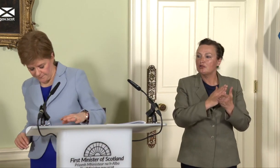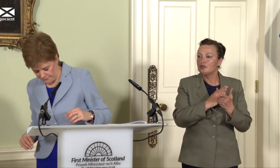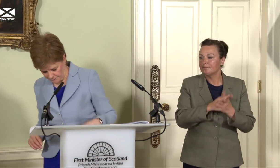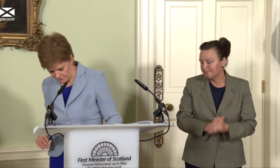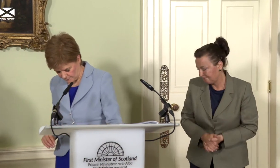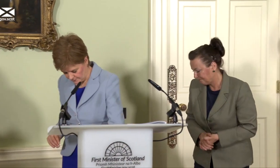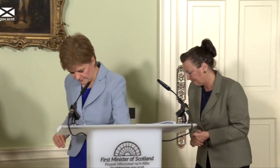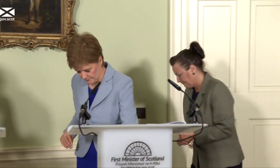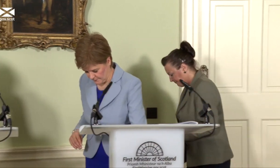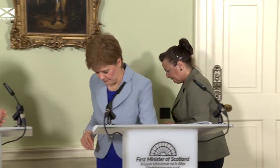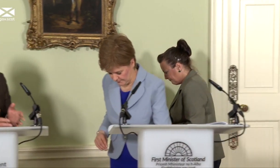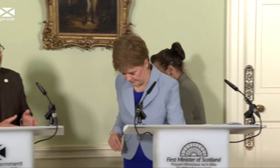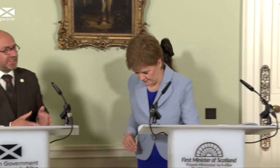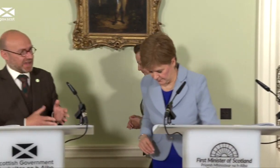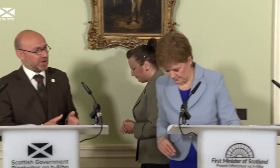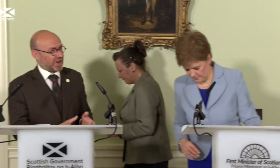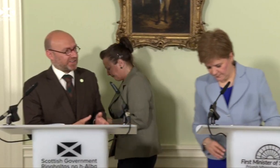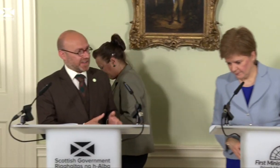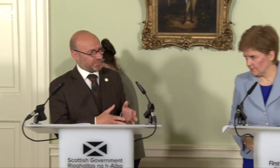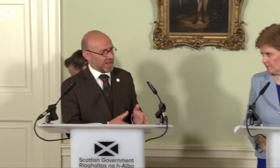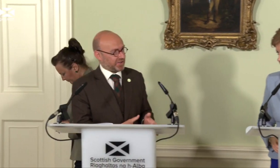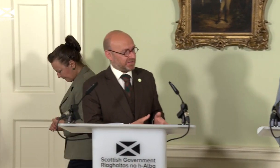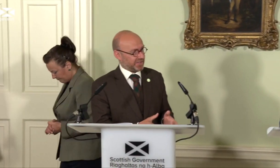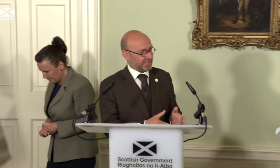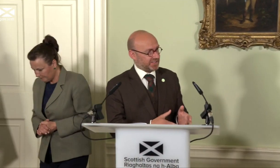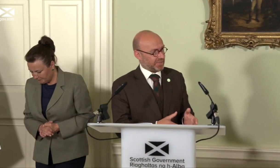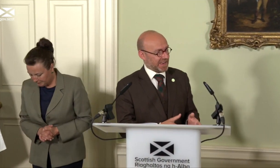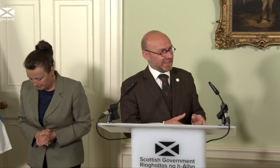I do think we also need to recognise the democratic imperative in this debate.